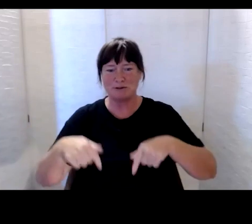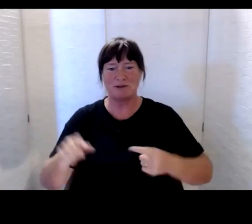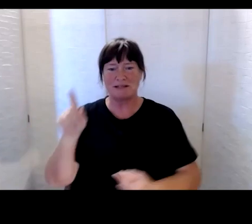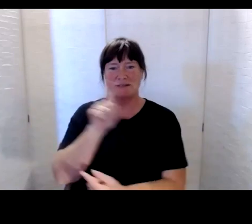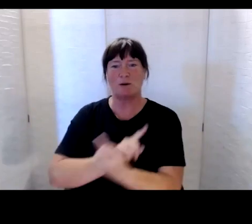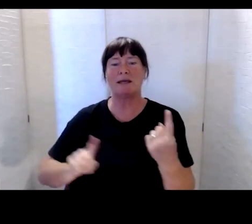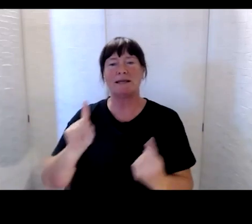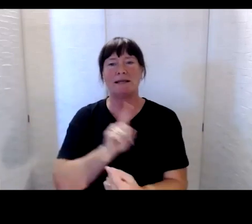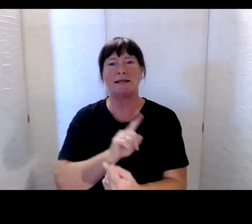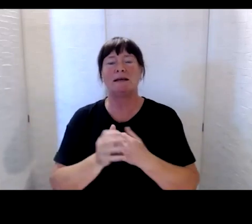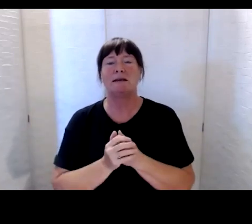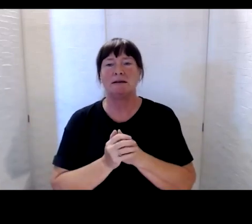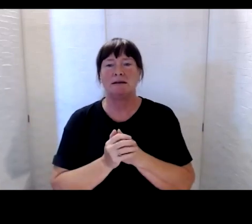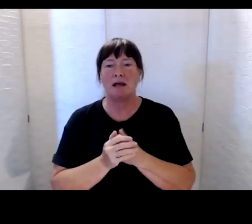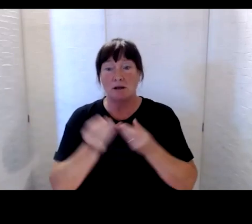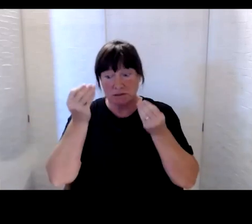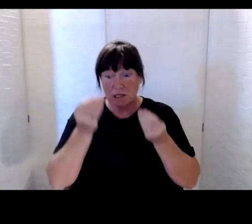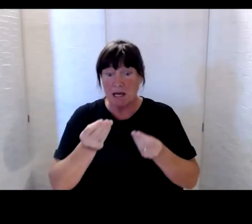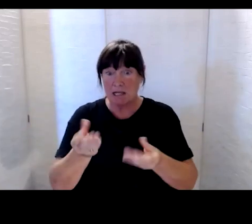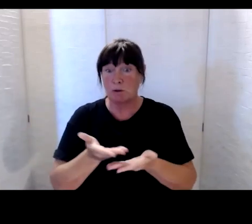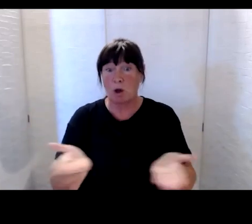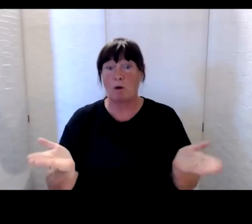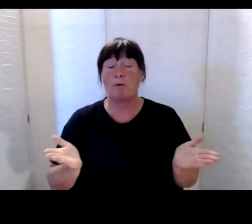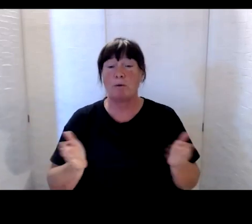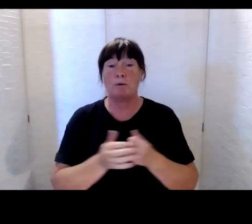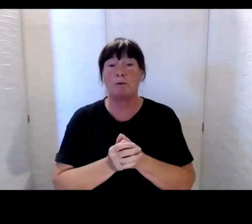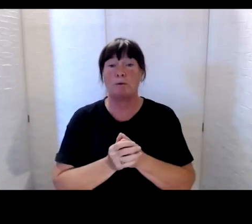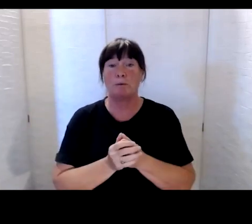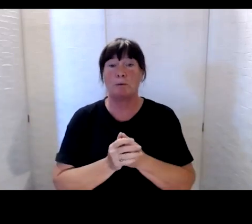I'm just going to let you know what to expect tonight.